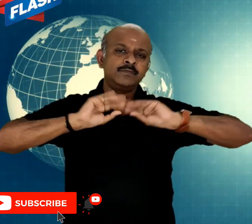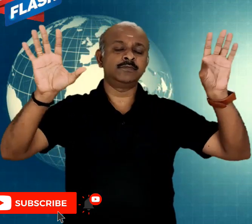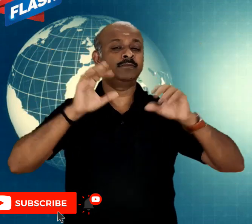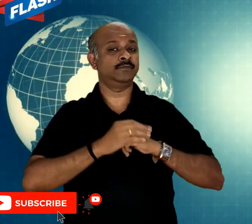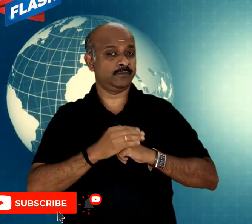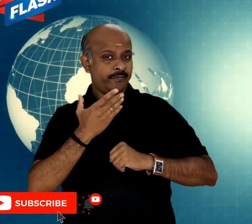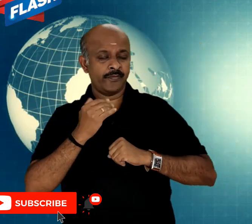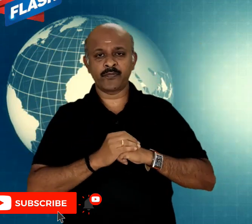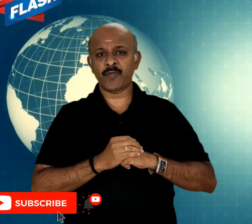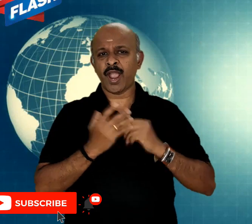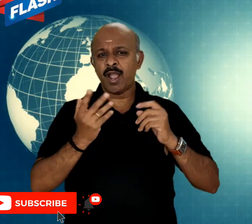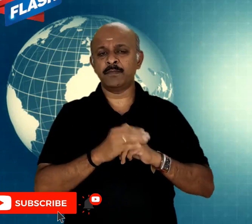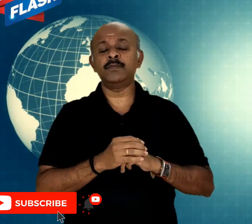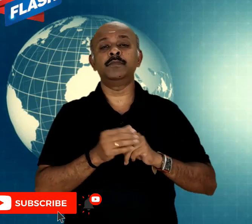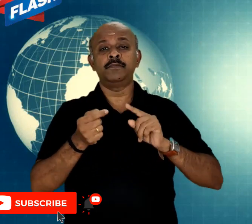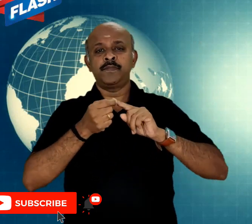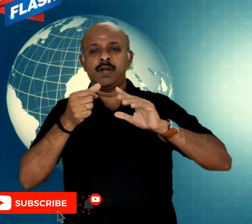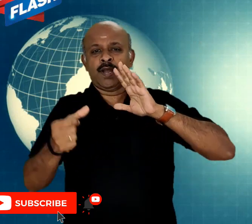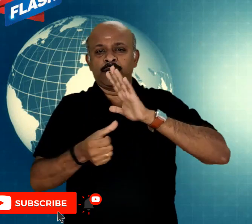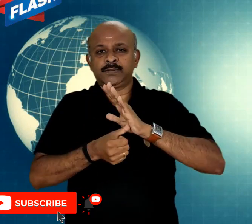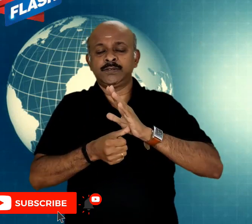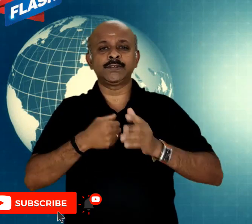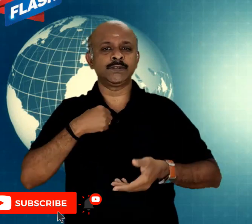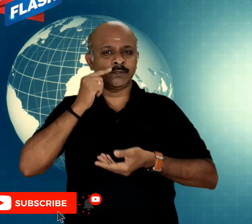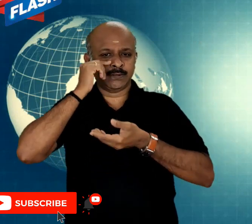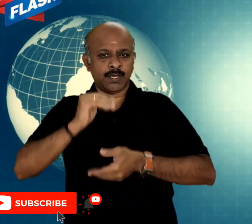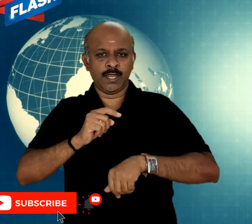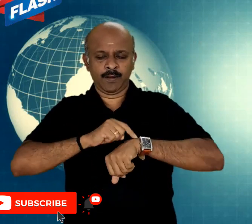the presidents daughter is the first one to be vaccinated